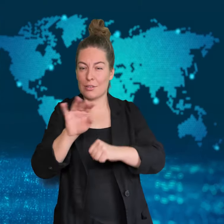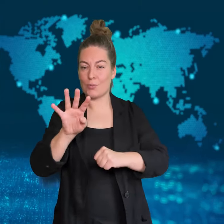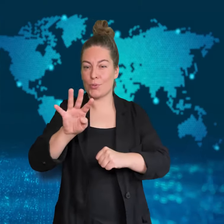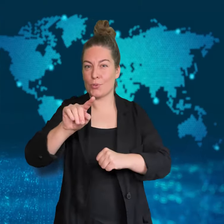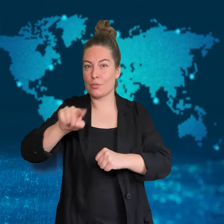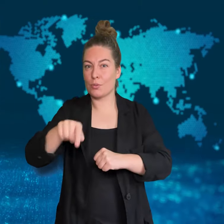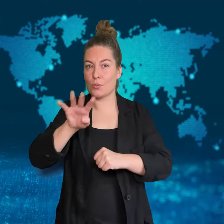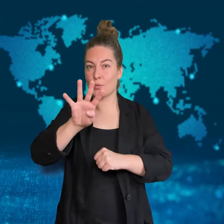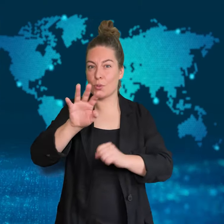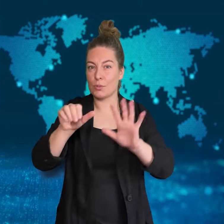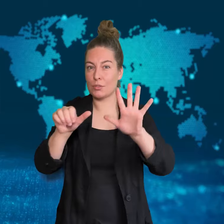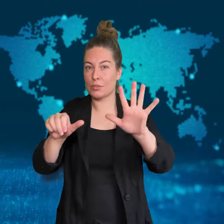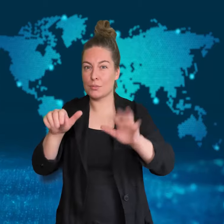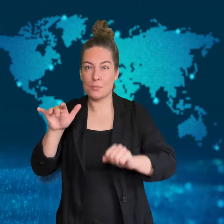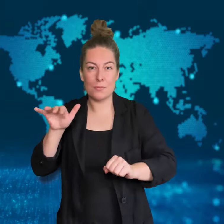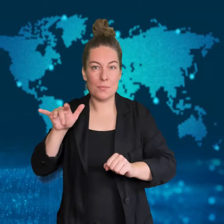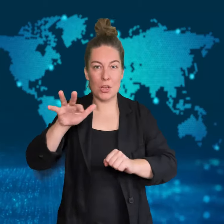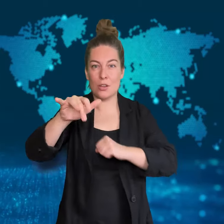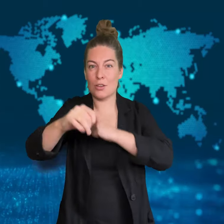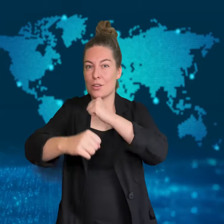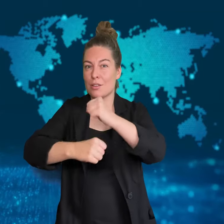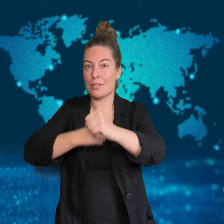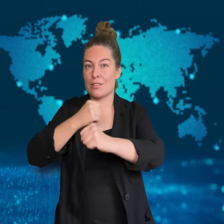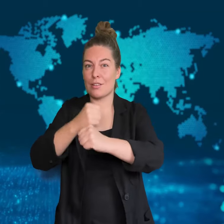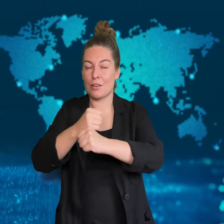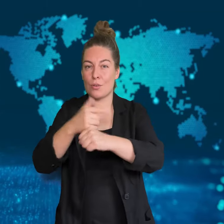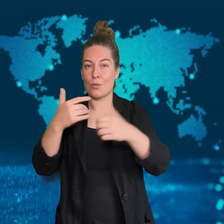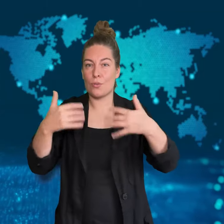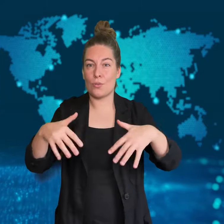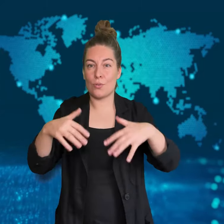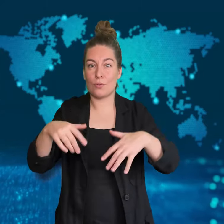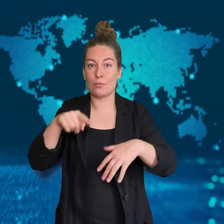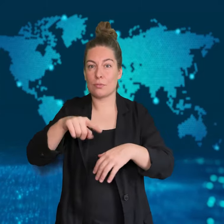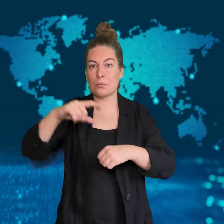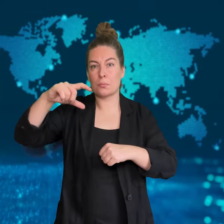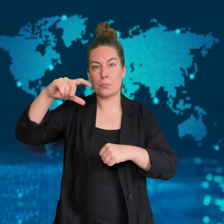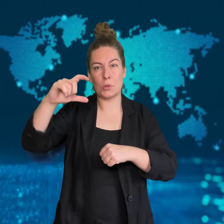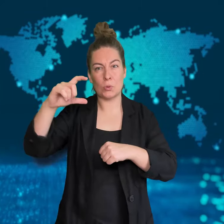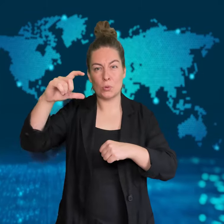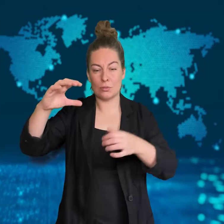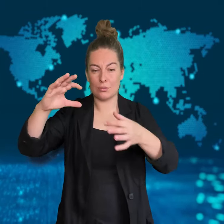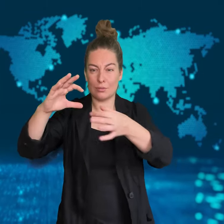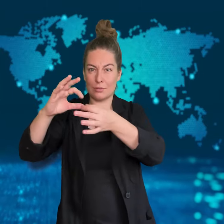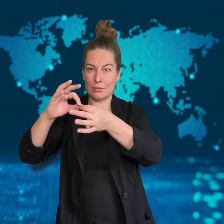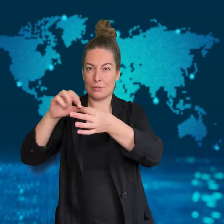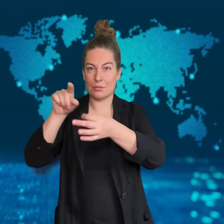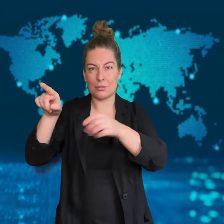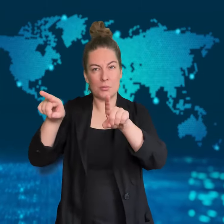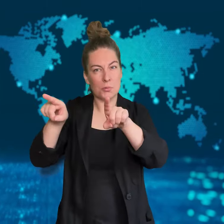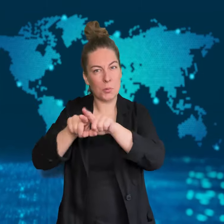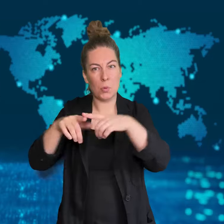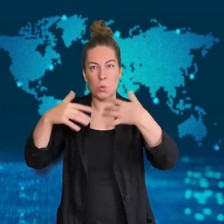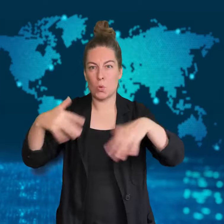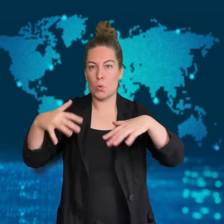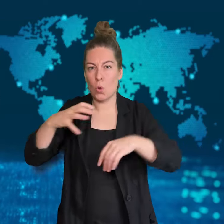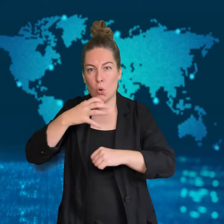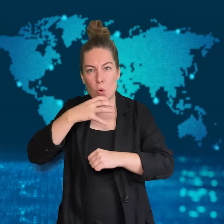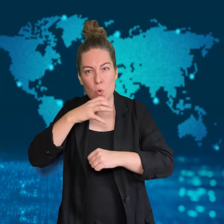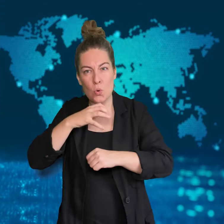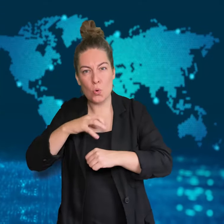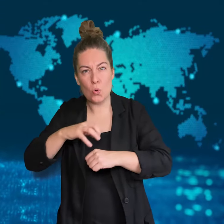the moon must also be at least that old.